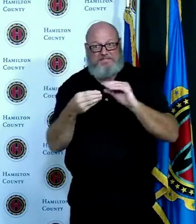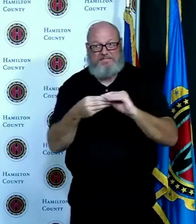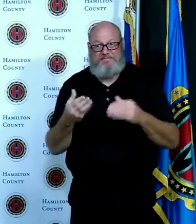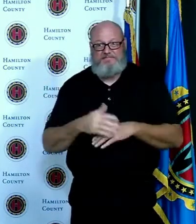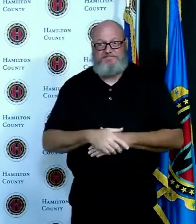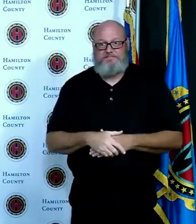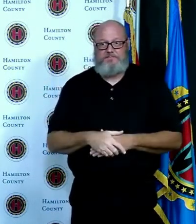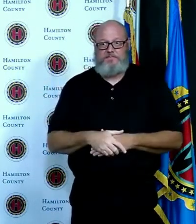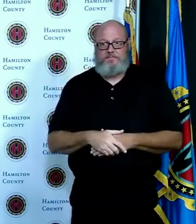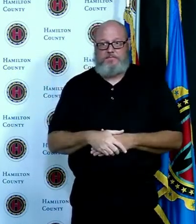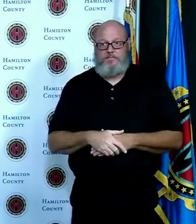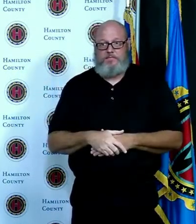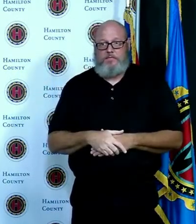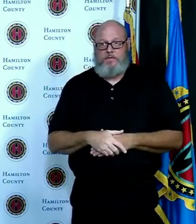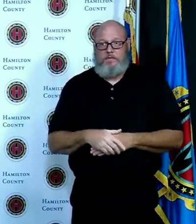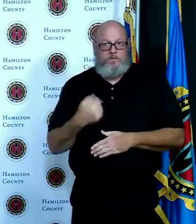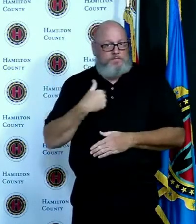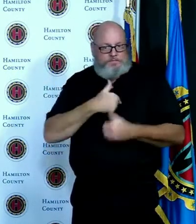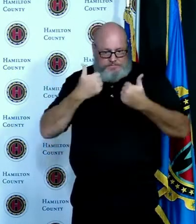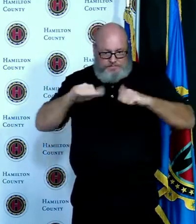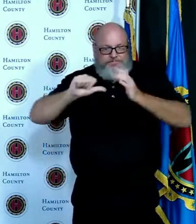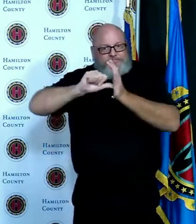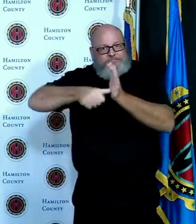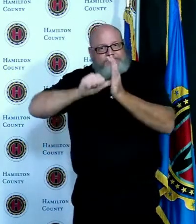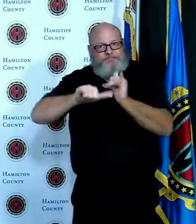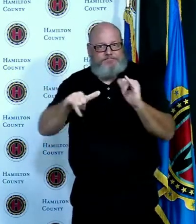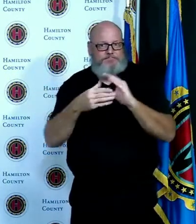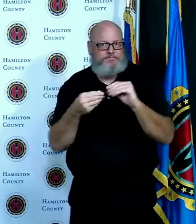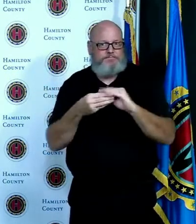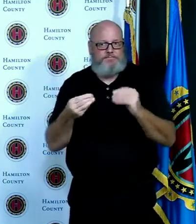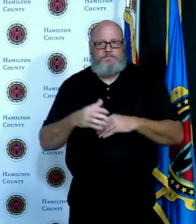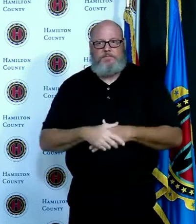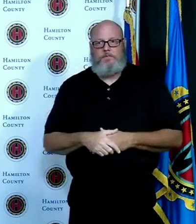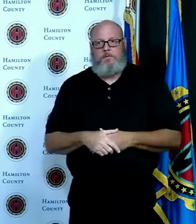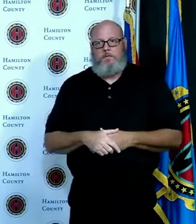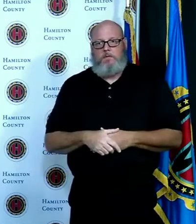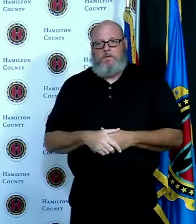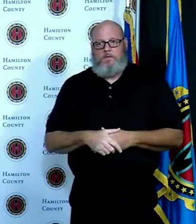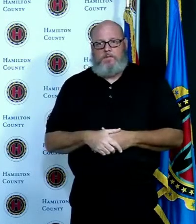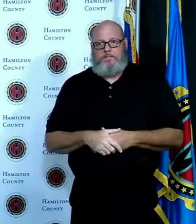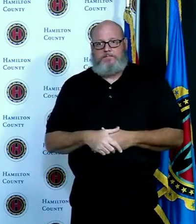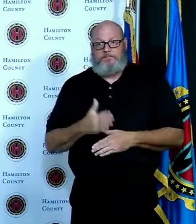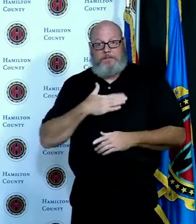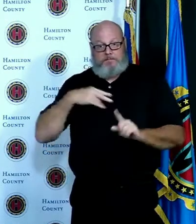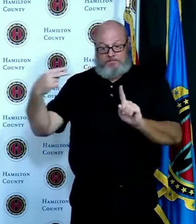out I think that from my point of view what I think is also important beyond just the message